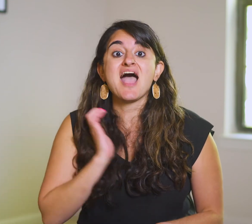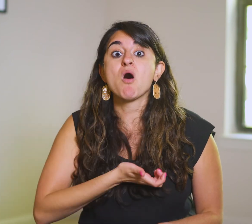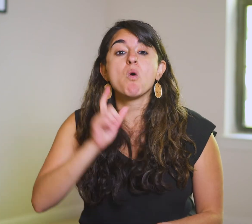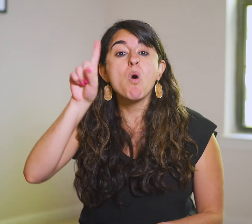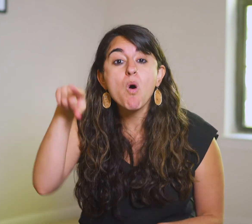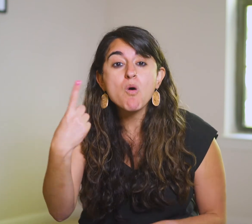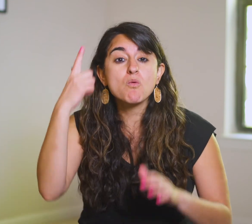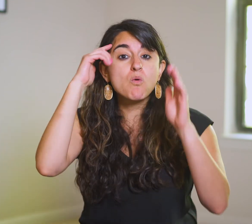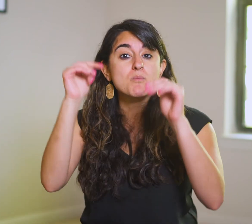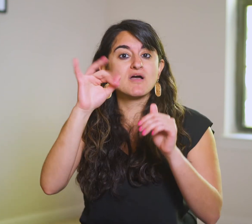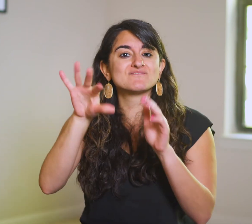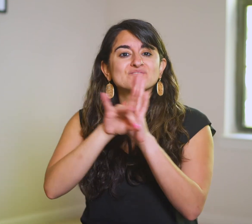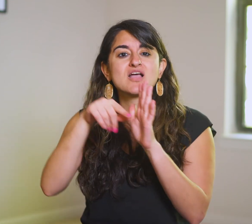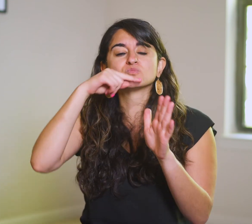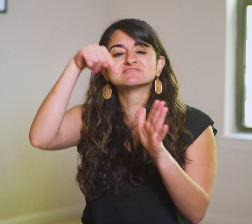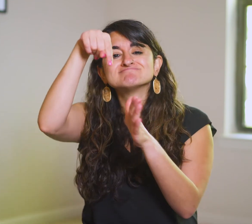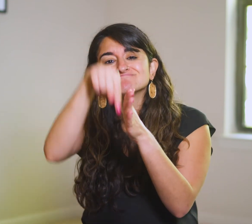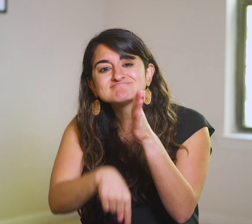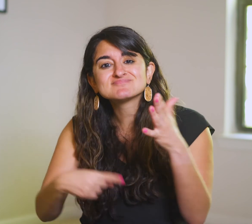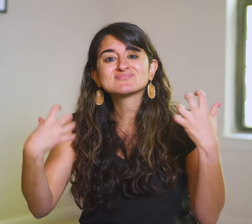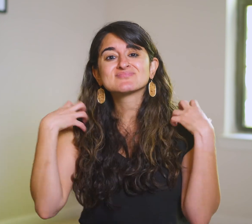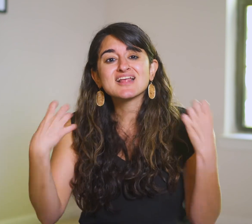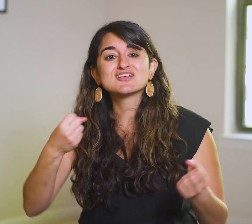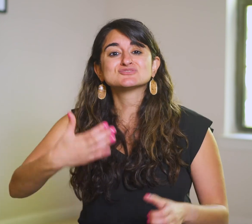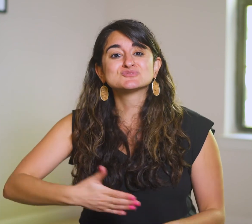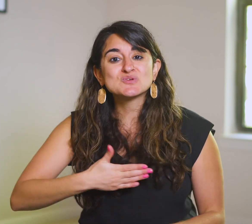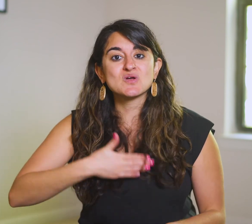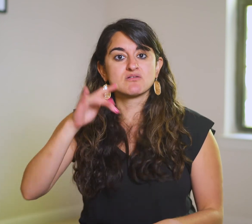Our only hope of finding the deep healing and joy